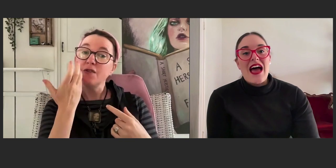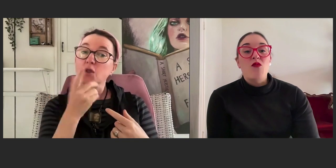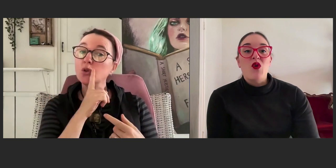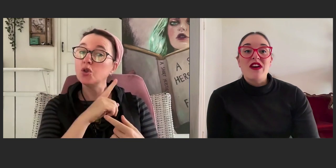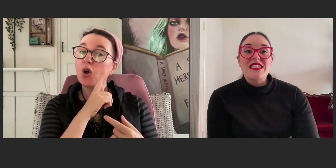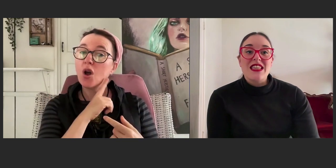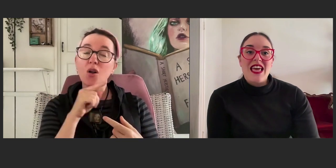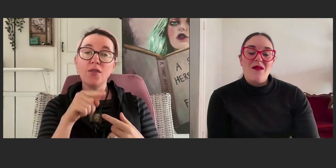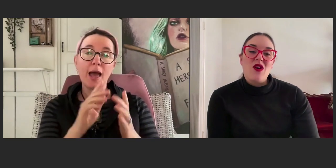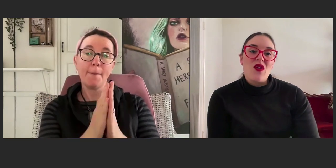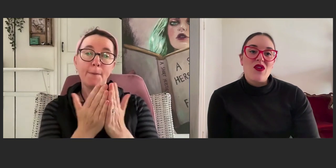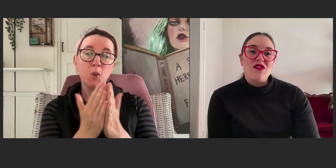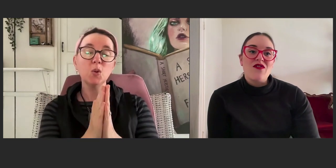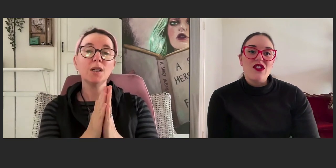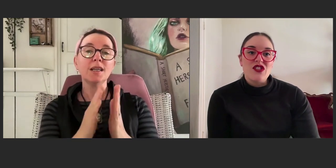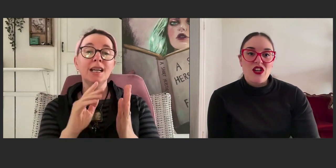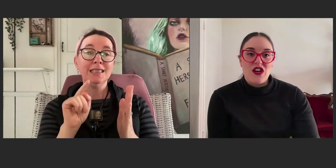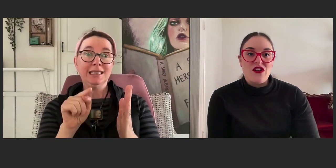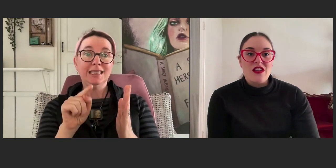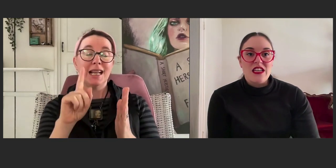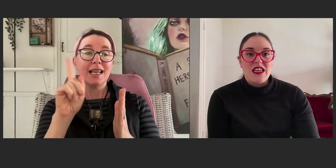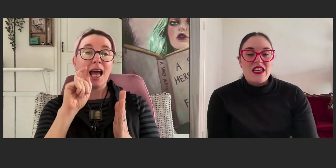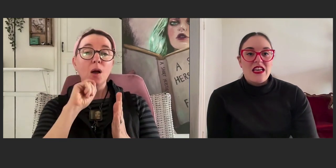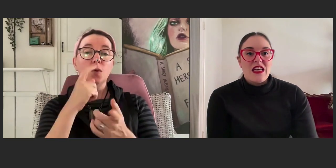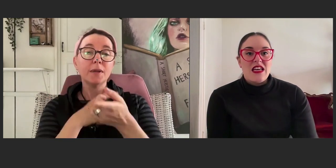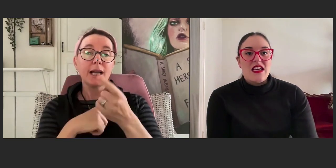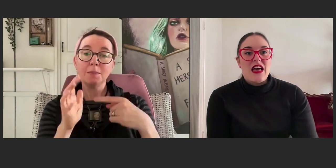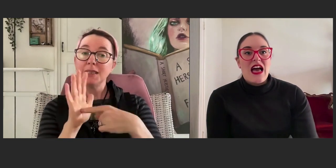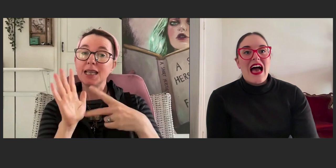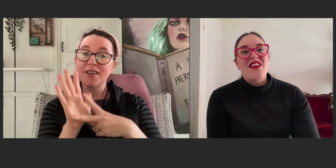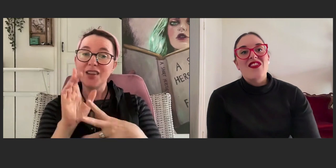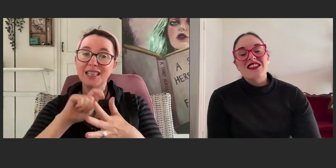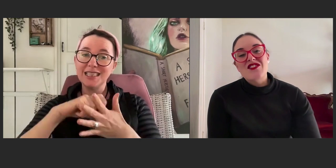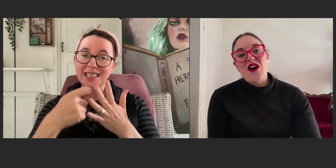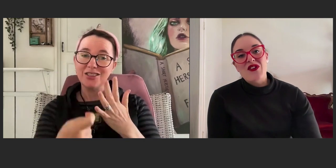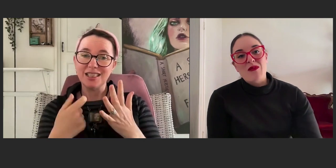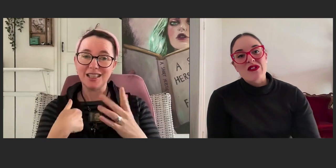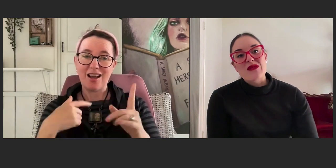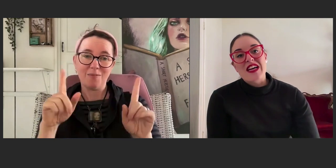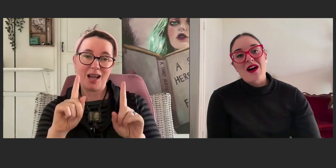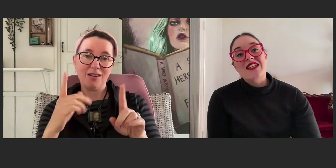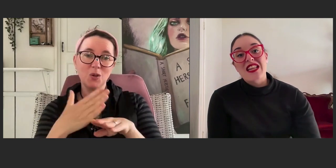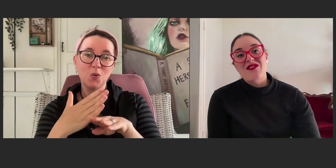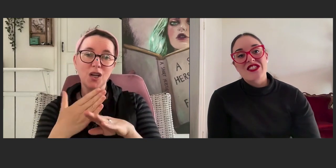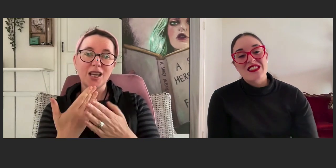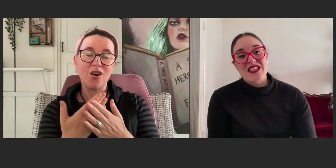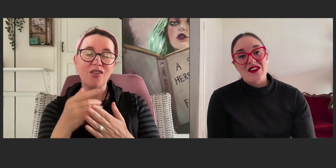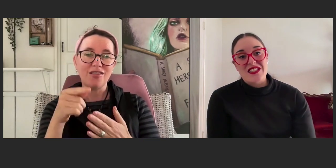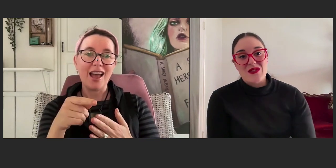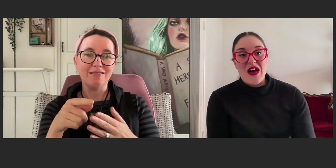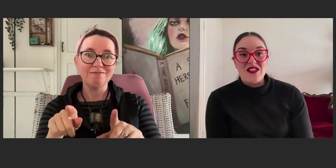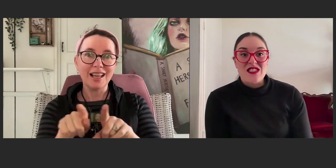and more recently, I'm the author of "Future Girl," and that's a novel that will soon become a television series as well.